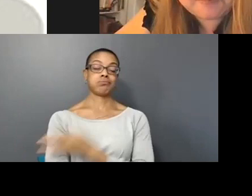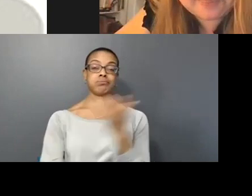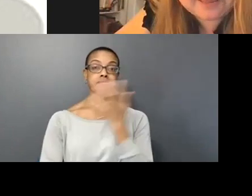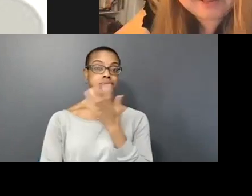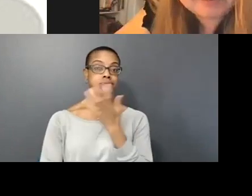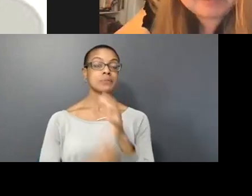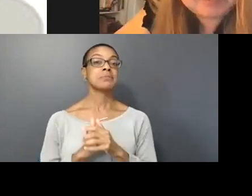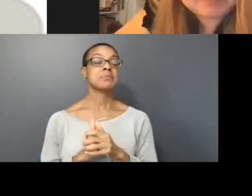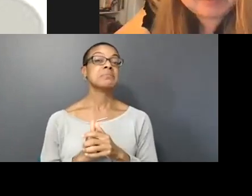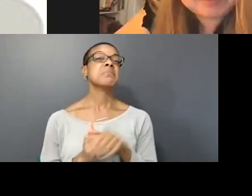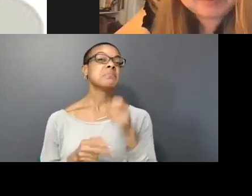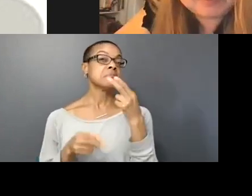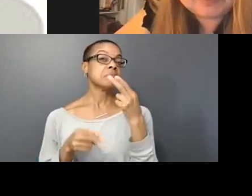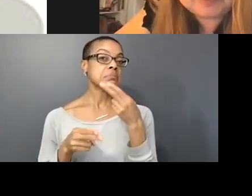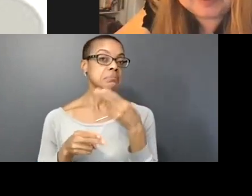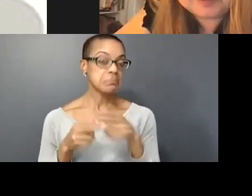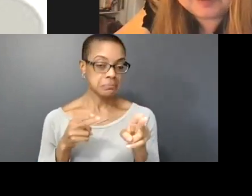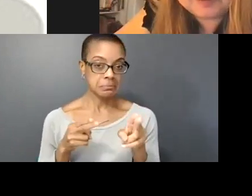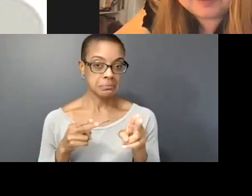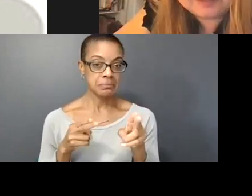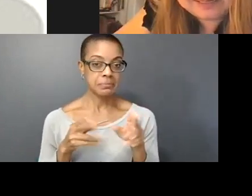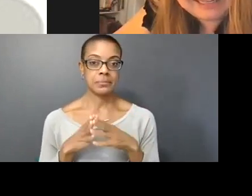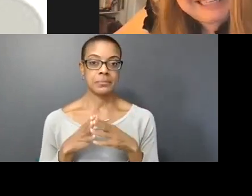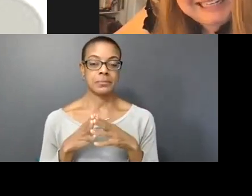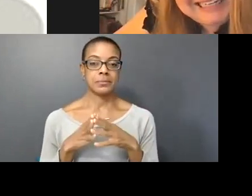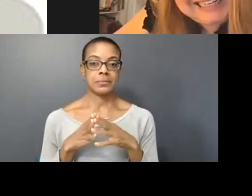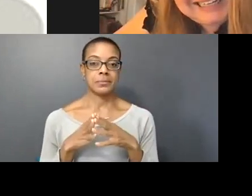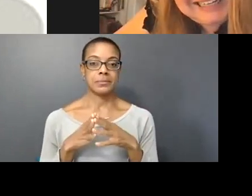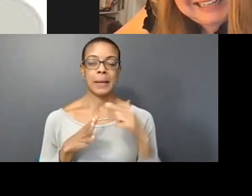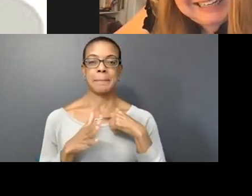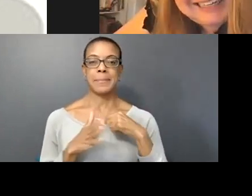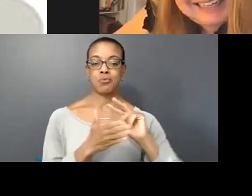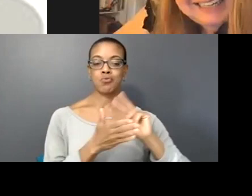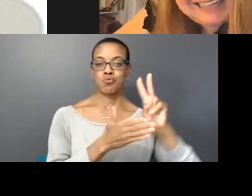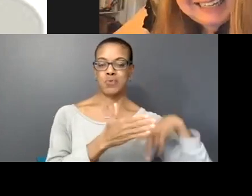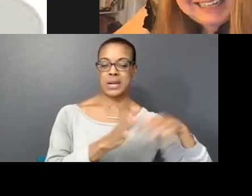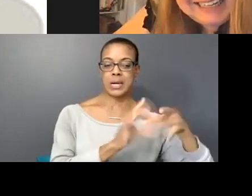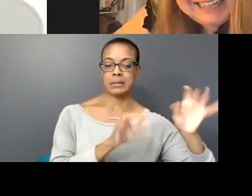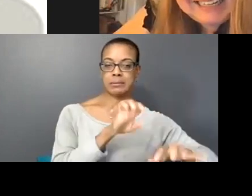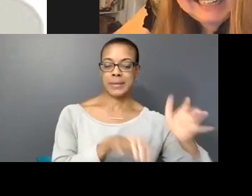to say, I'm gonna pull up my comment because I articulated it better in writing than I will in speech right now.